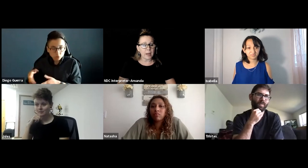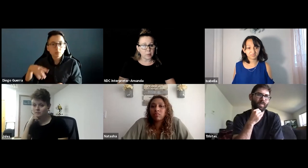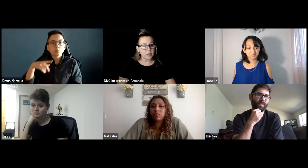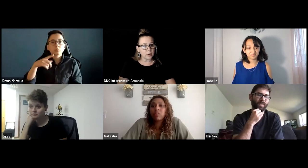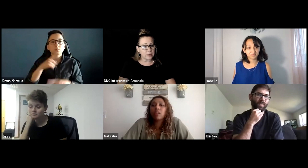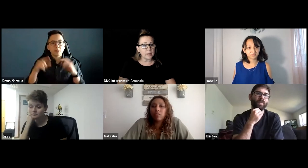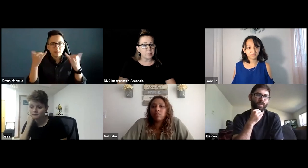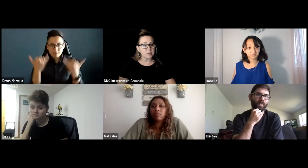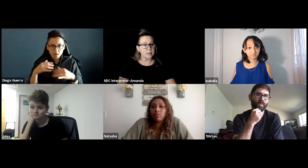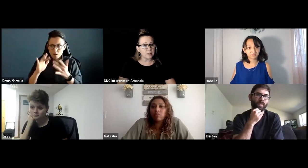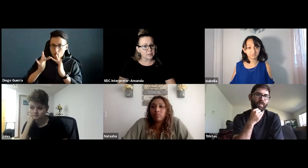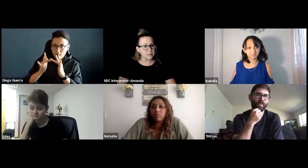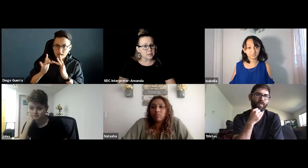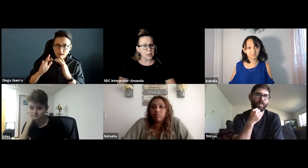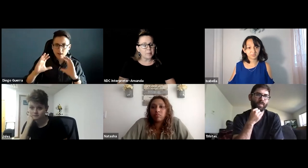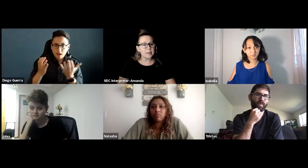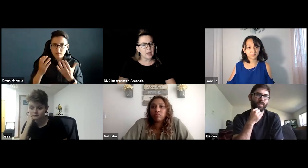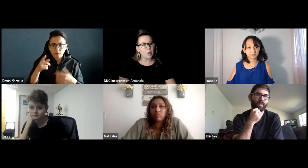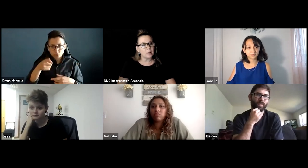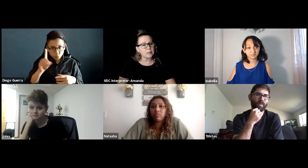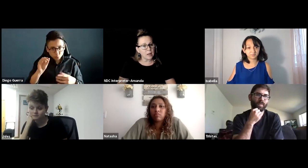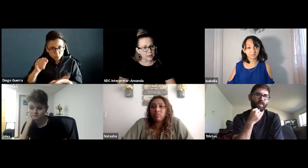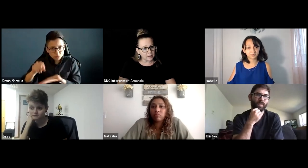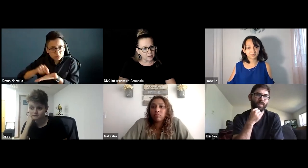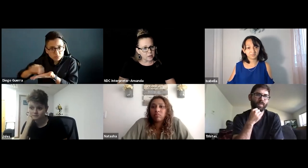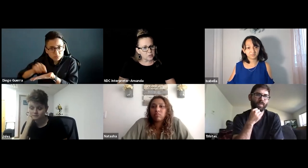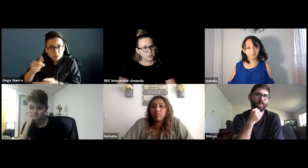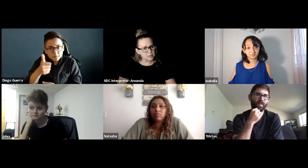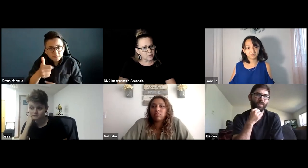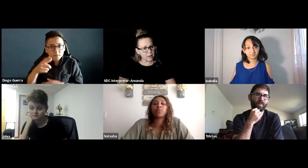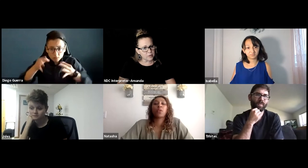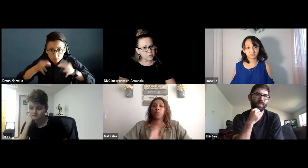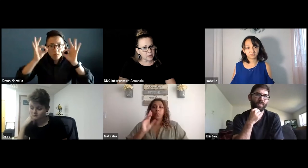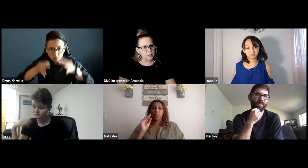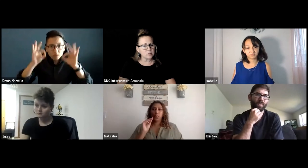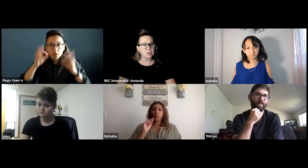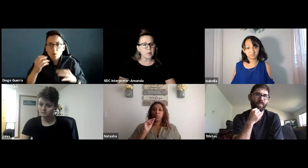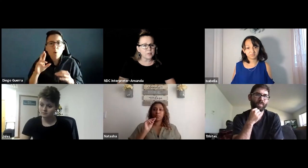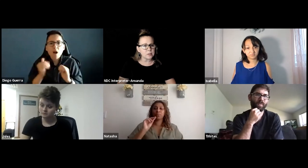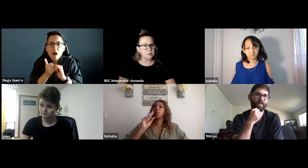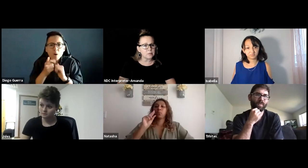when you were in in-person classes but now online, do you still have note takers or do you have to